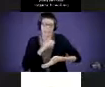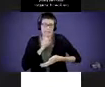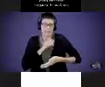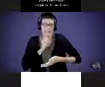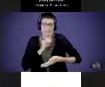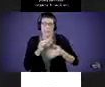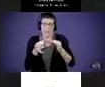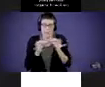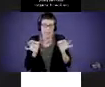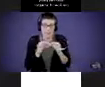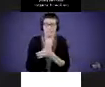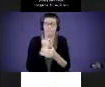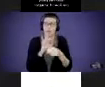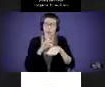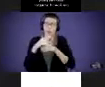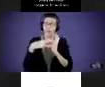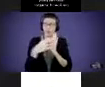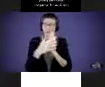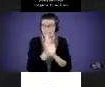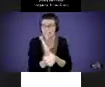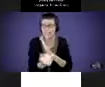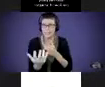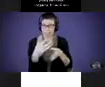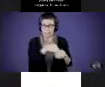early reading skills into it. We're happy. They're happy